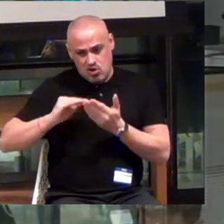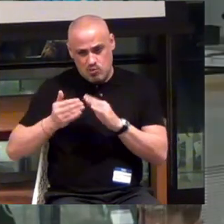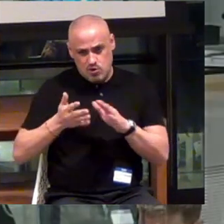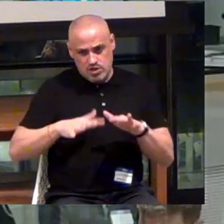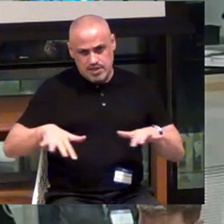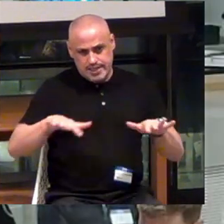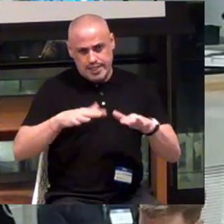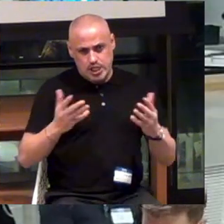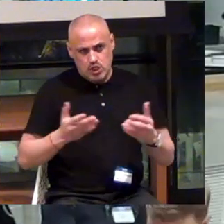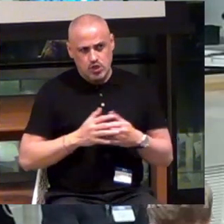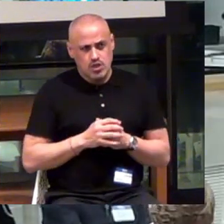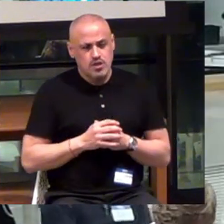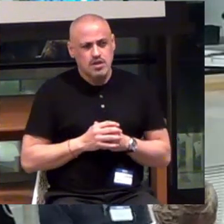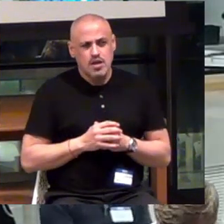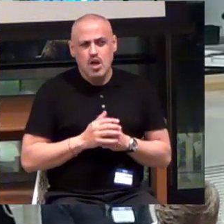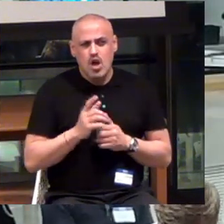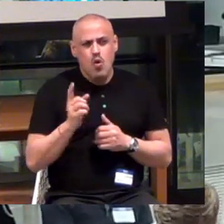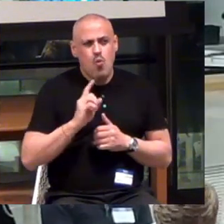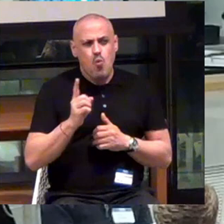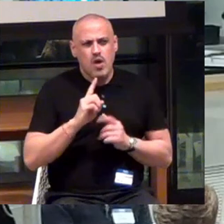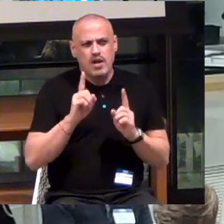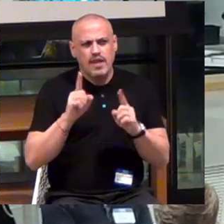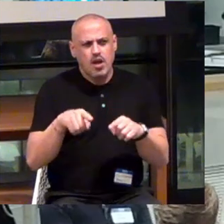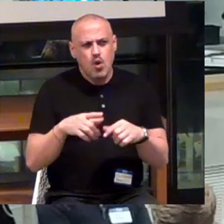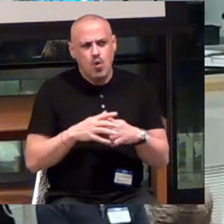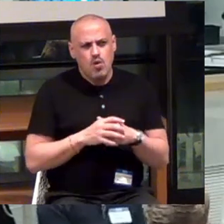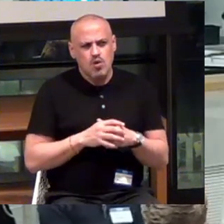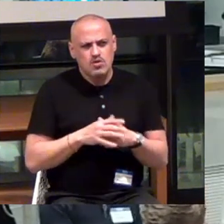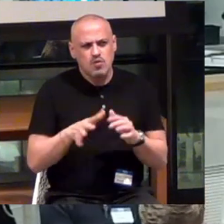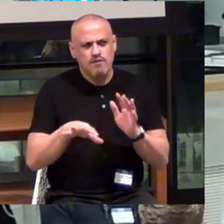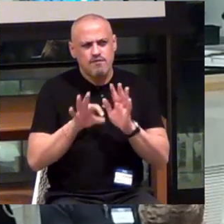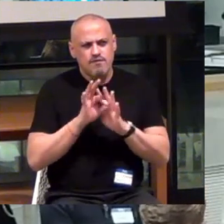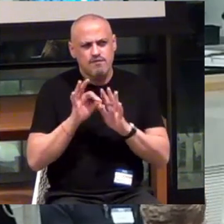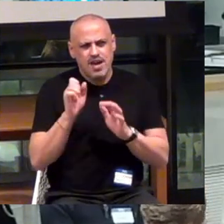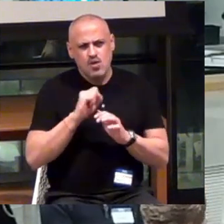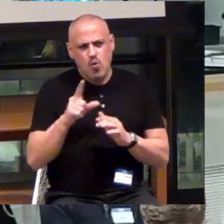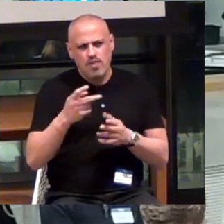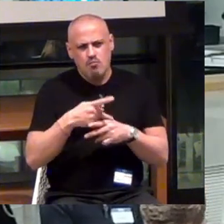community, where do they go to find all of these products?